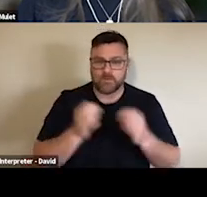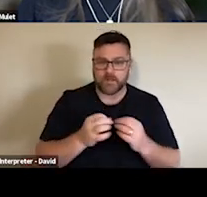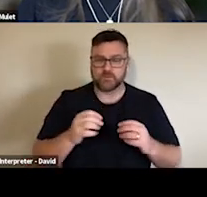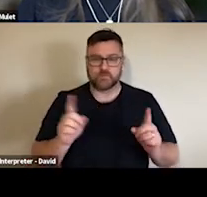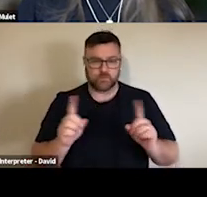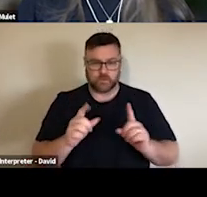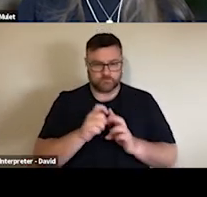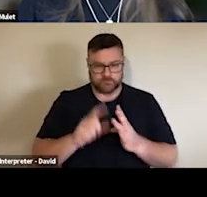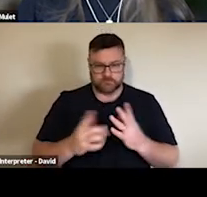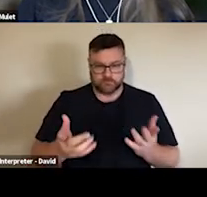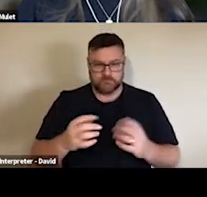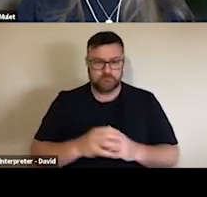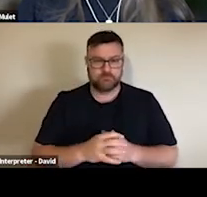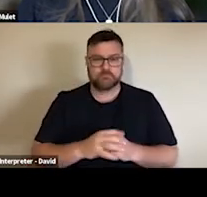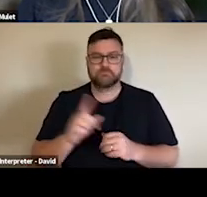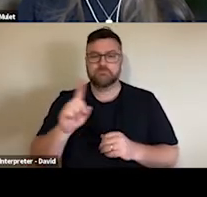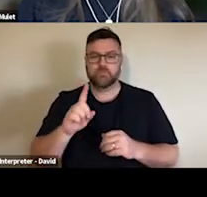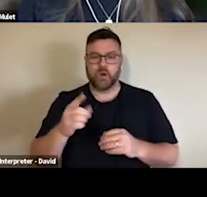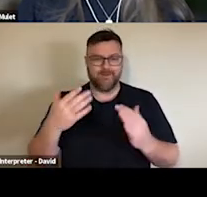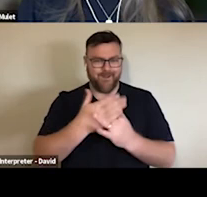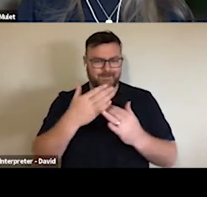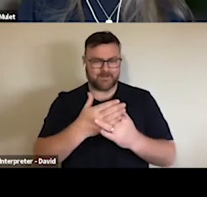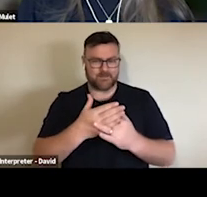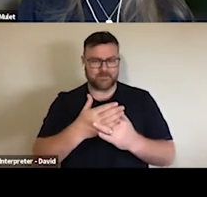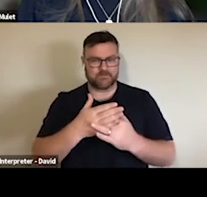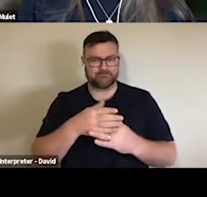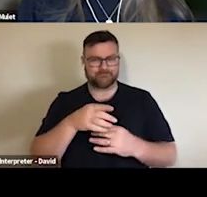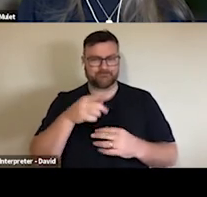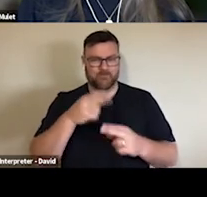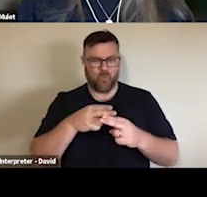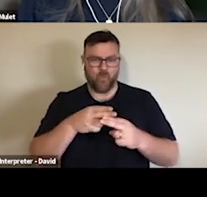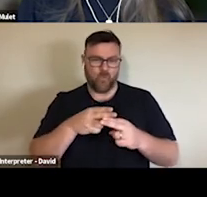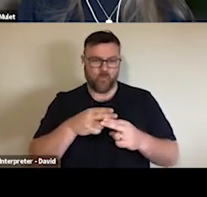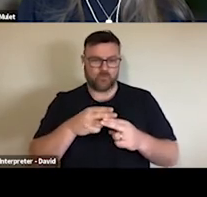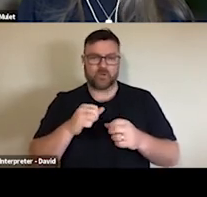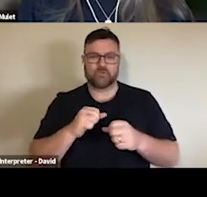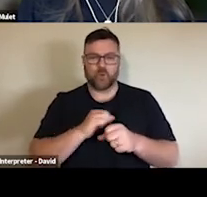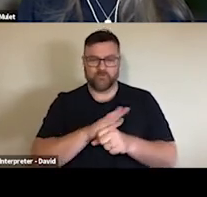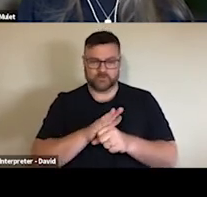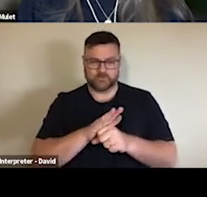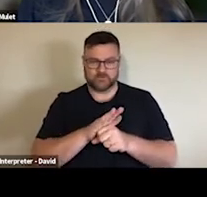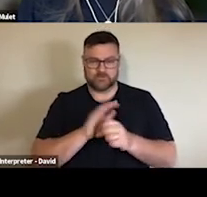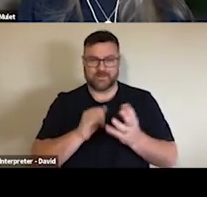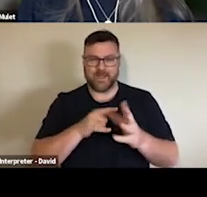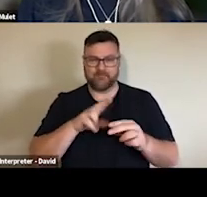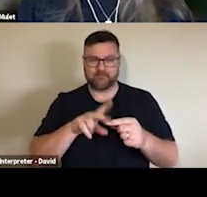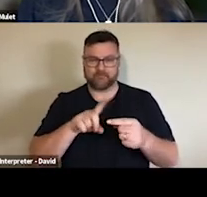Thank you for that, yeah. It's really interesting to consider. It's definitely going to be a combination of vaccination and managing down case numbers